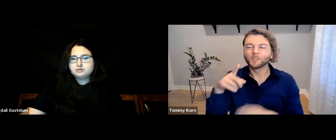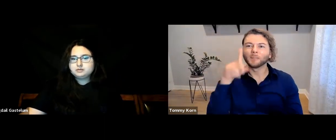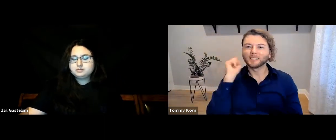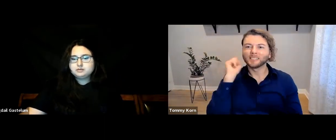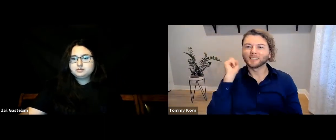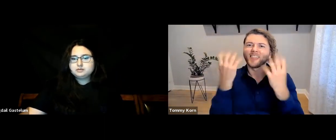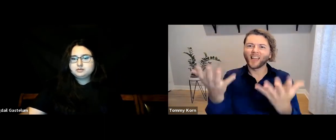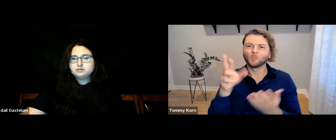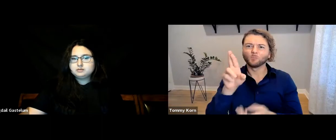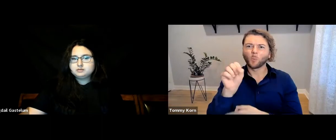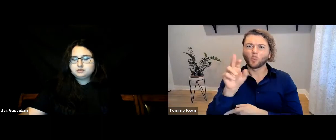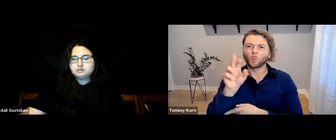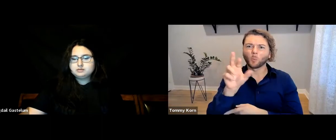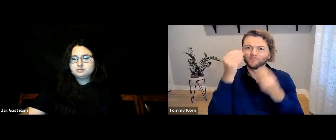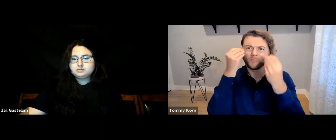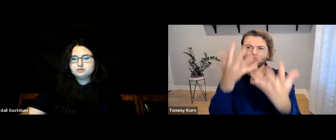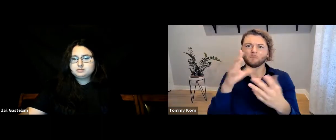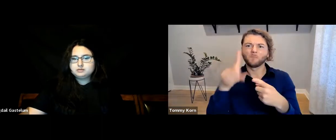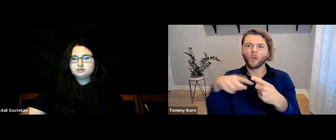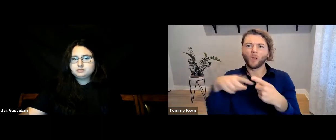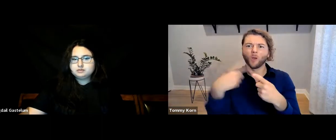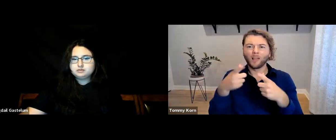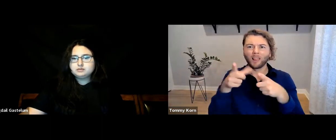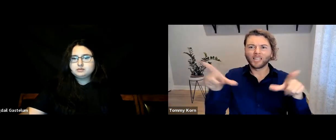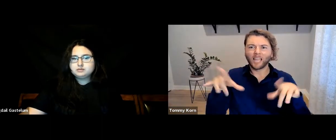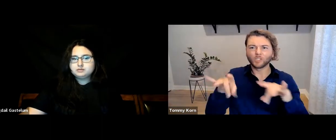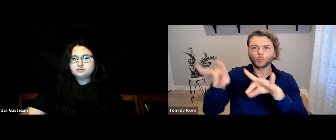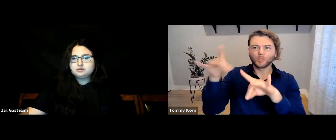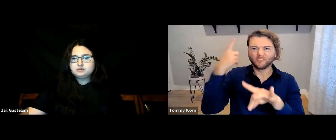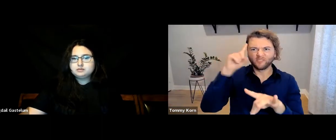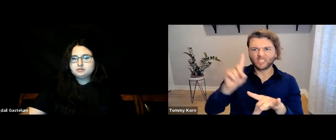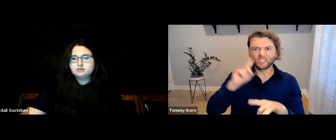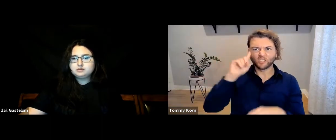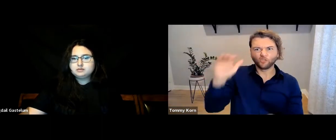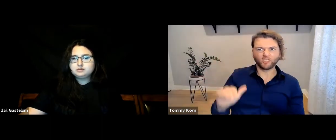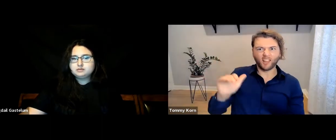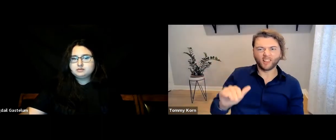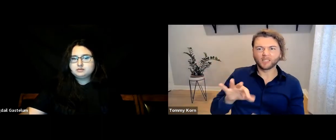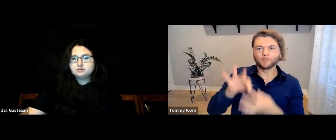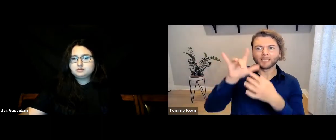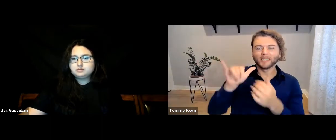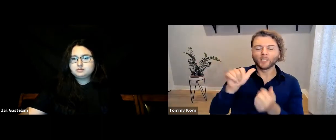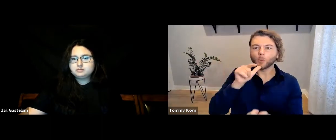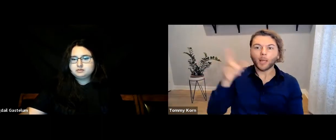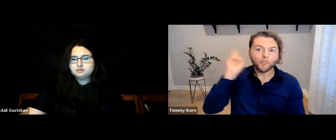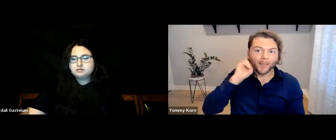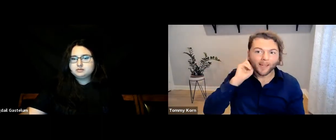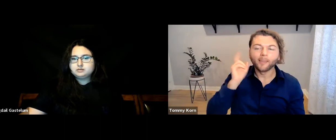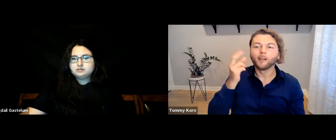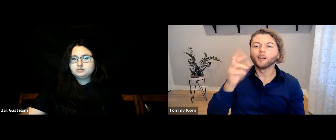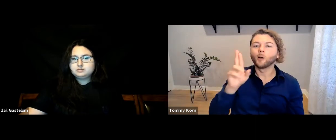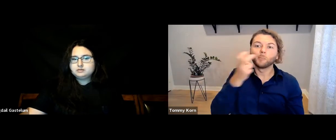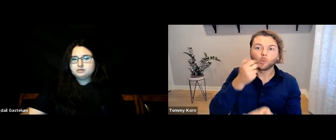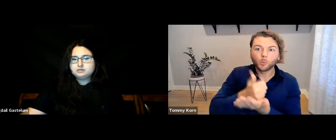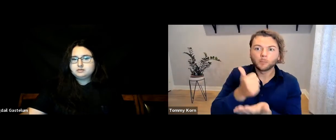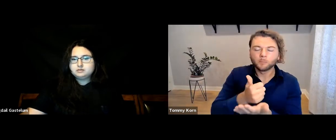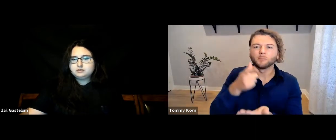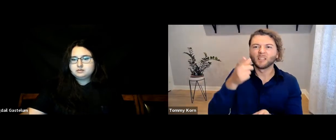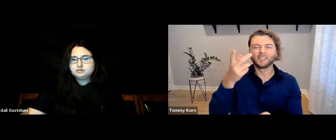because there’s an overwhelming amount of references where you find more information. It’s imperative that they get language acquisition for their child with the CI and speech therapy.